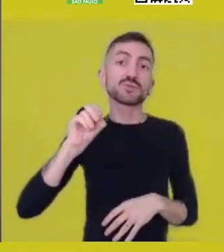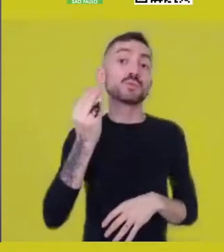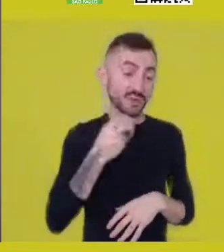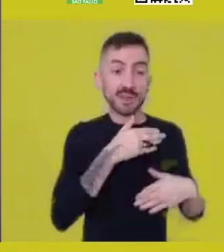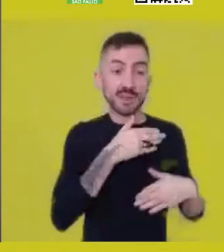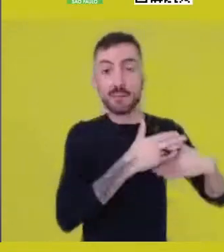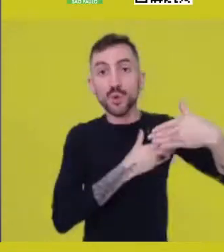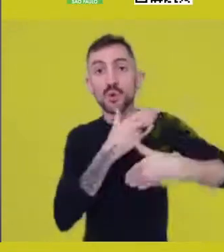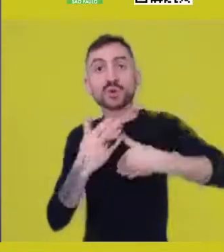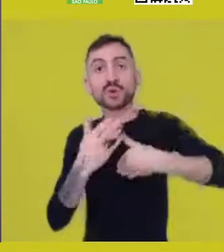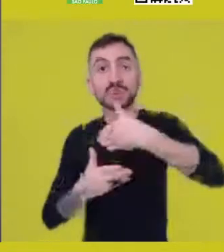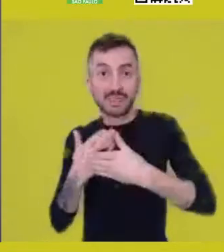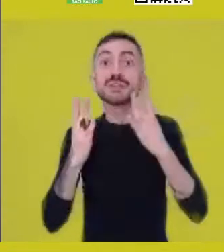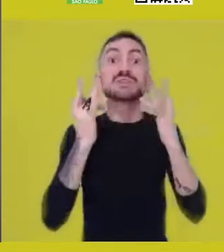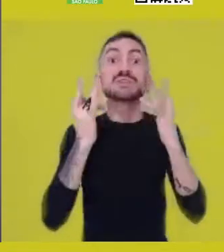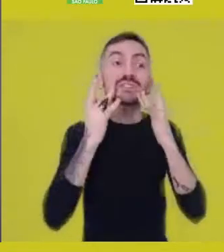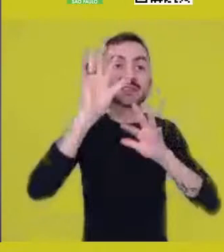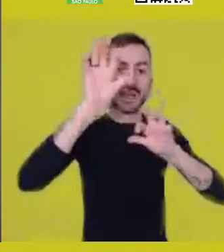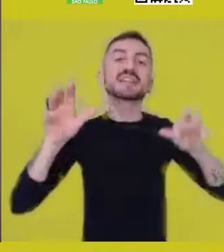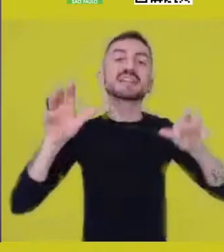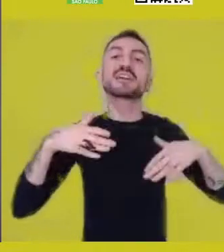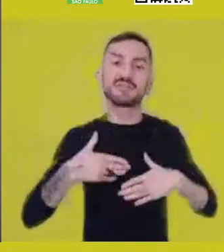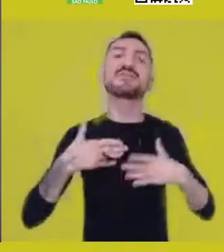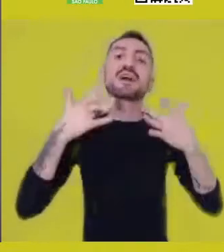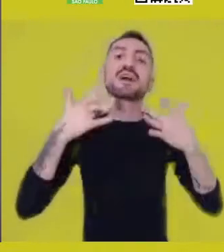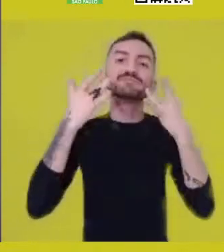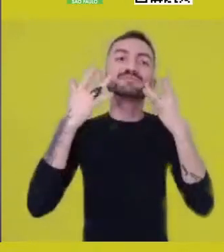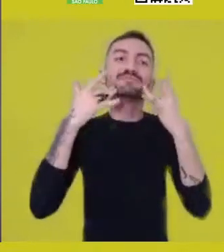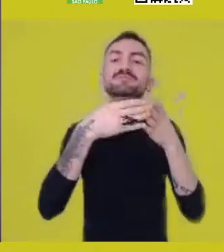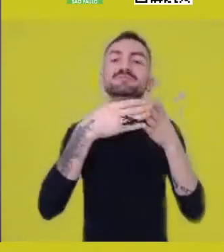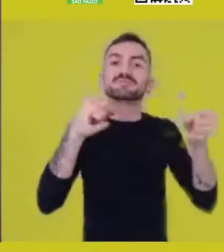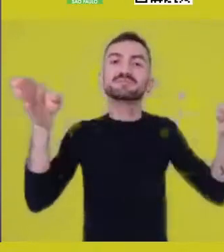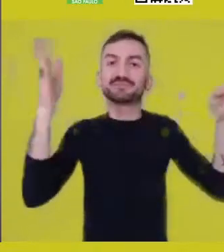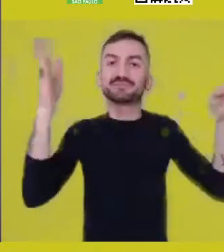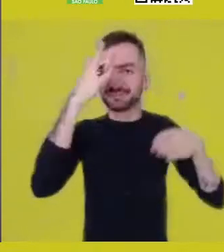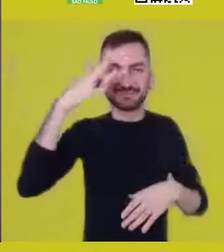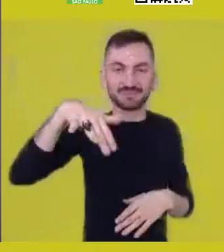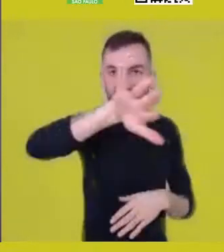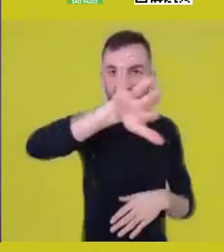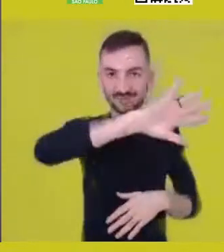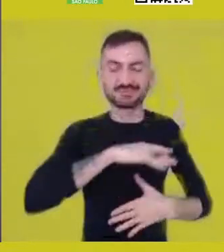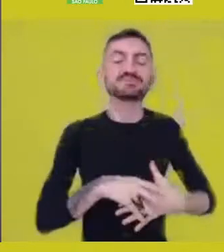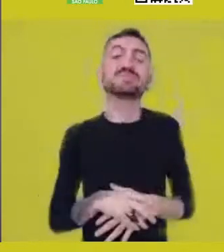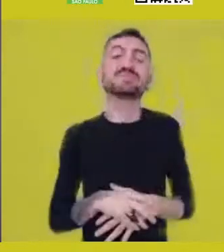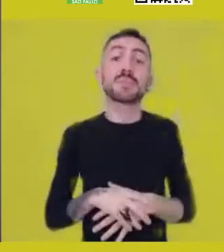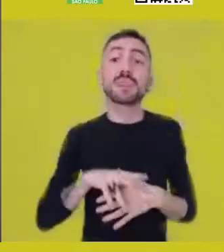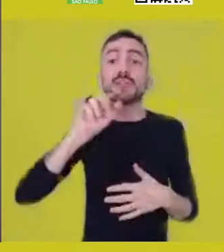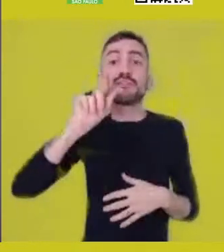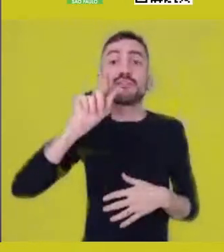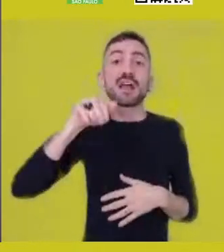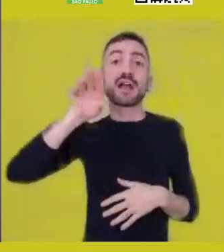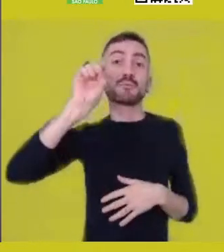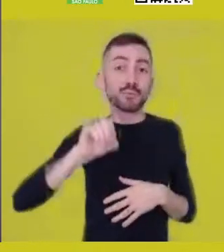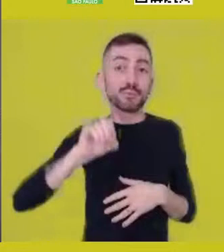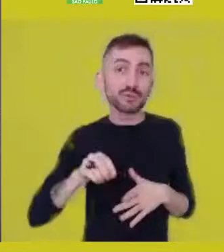will be presented to the public. Further details on Vagamundos and on all of CPT/Sesc’s program